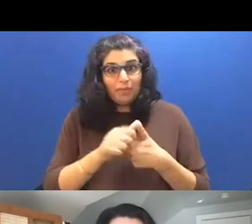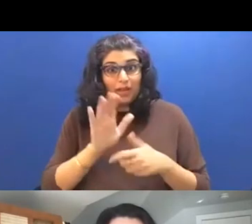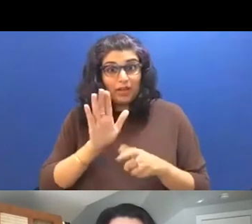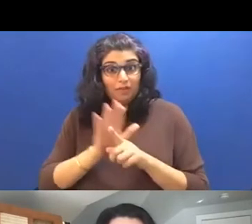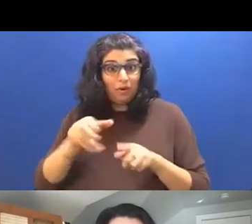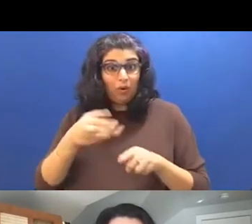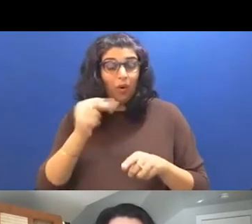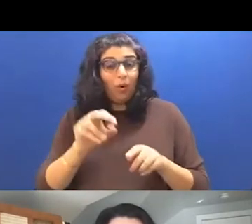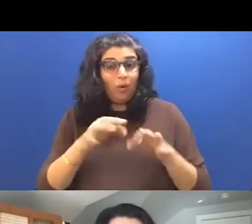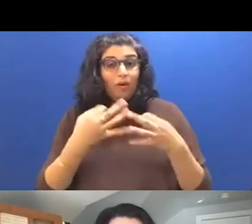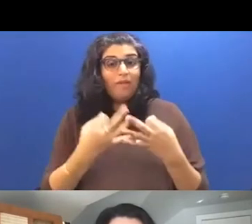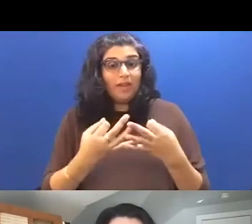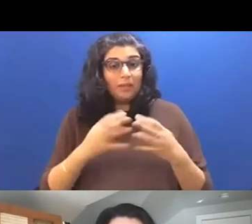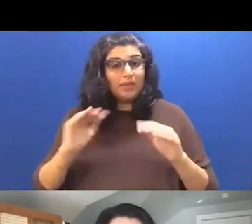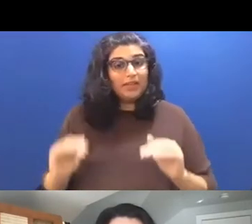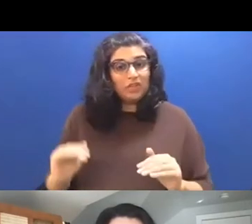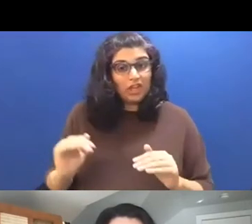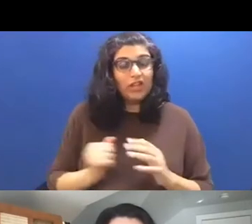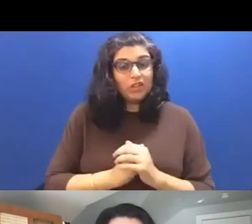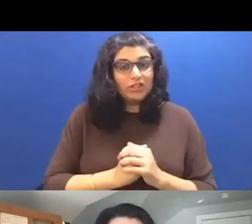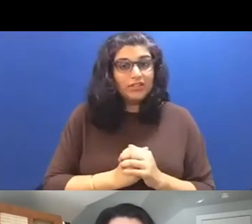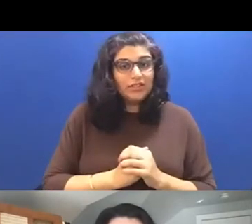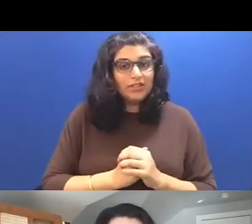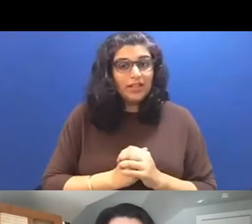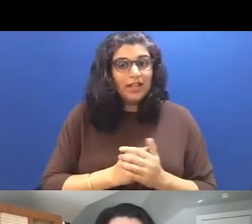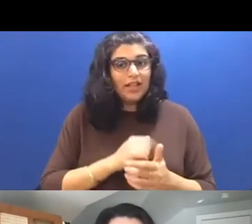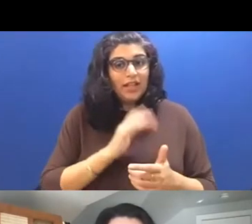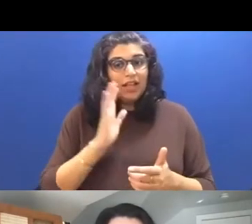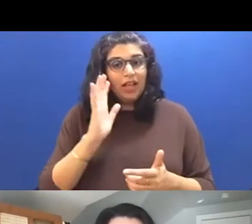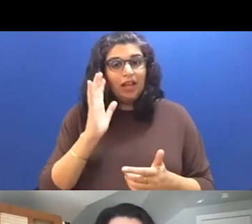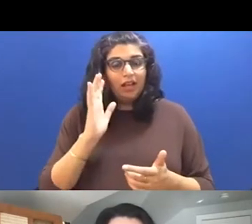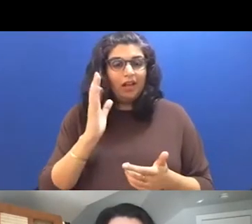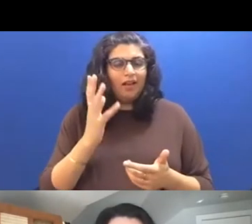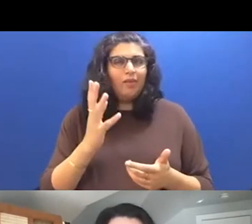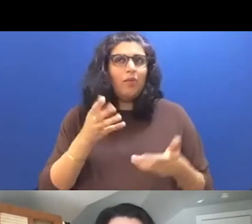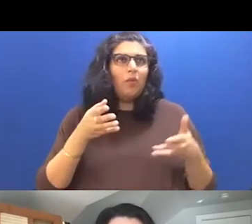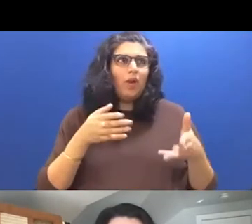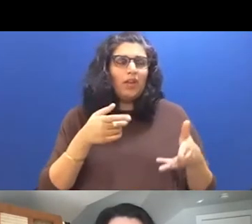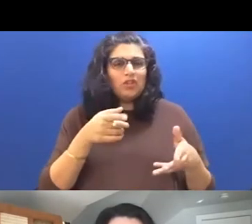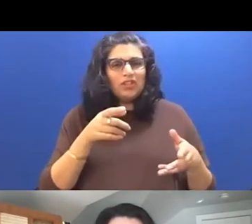and her own childhood, and that it would be a way that she kind of couldn't look away